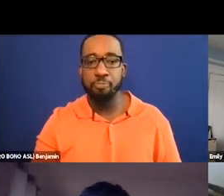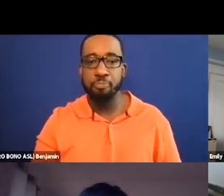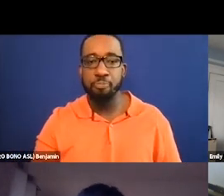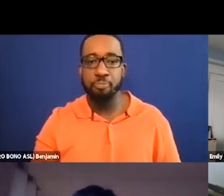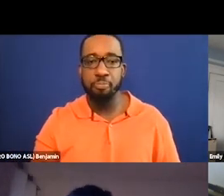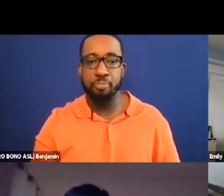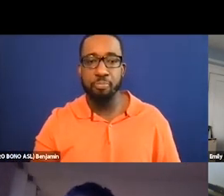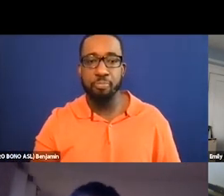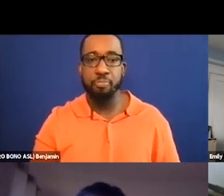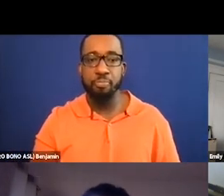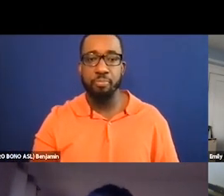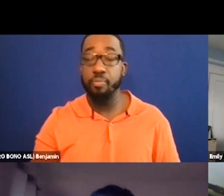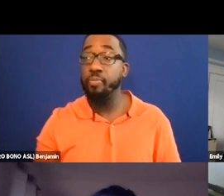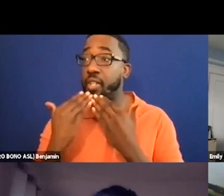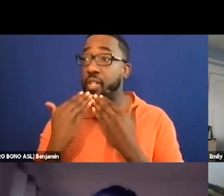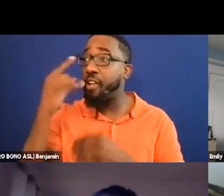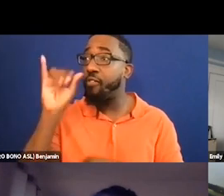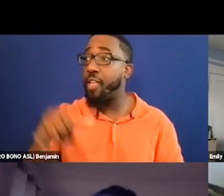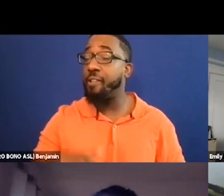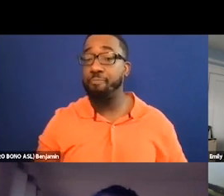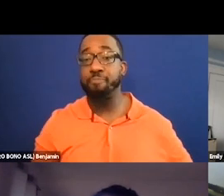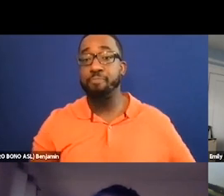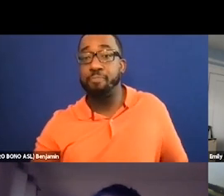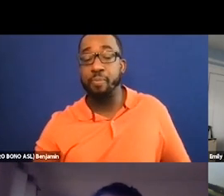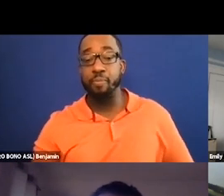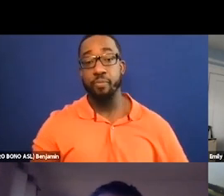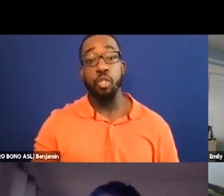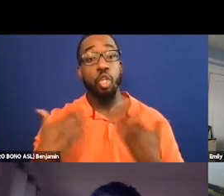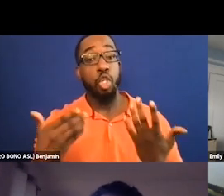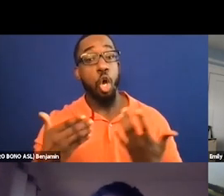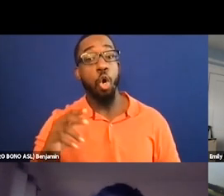Thanks for that. So it's 3:45 and we've been giving actually ten more